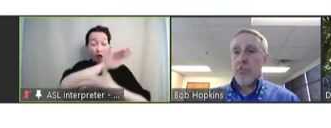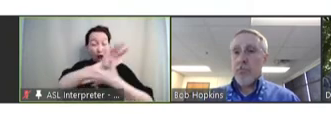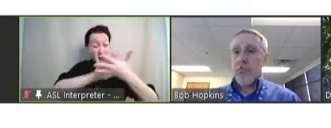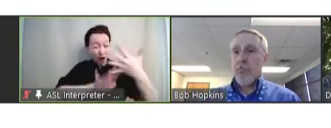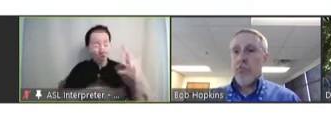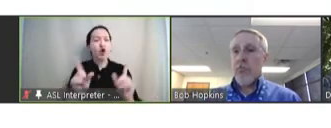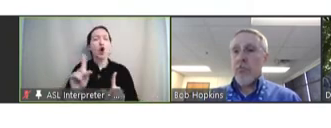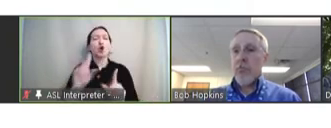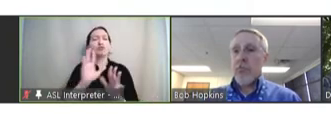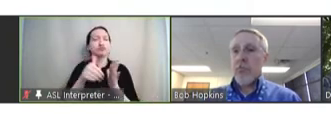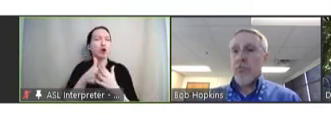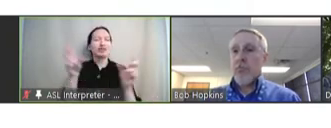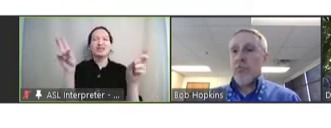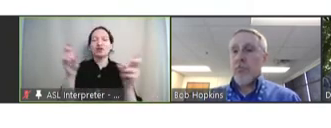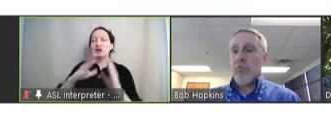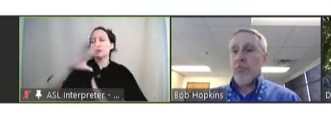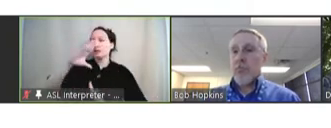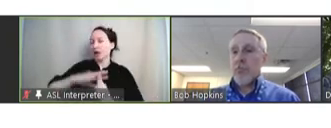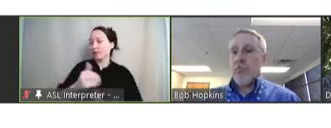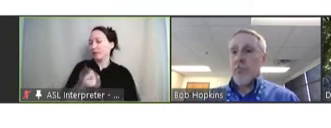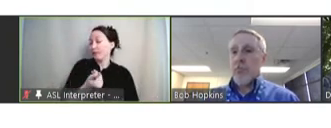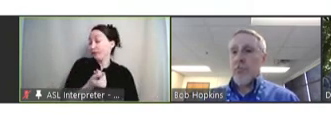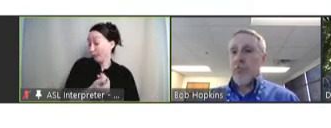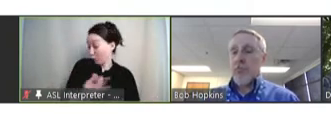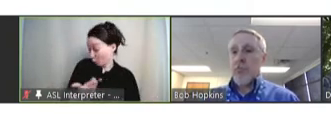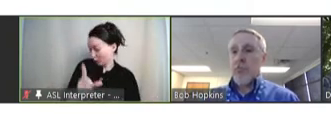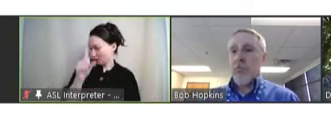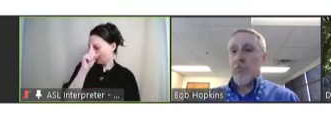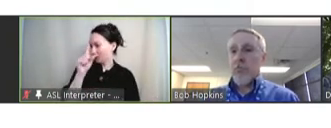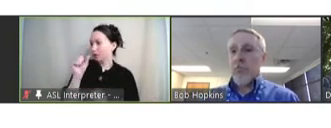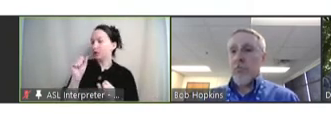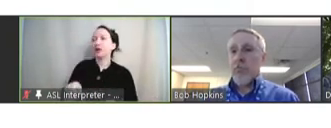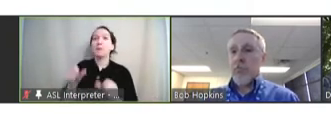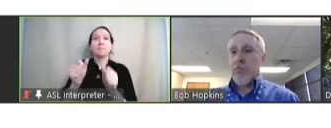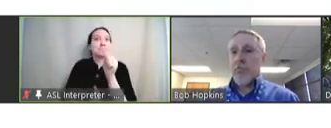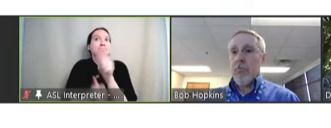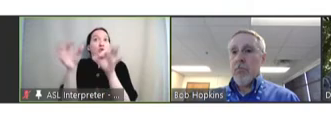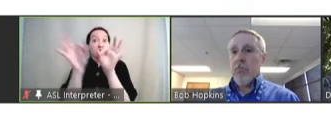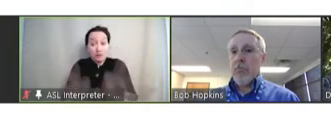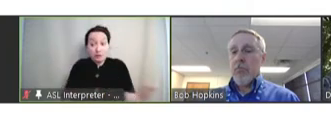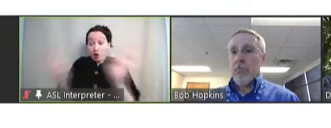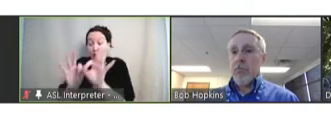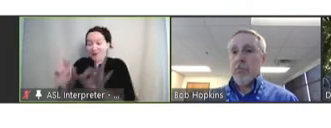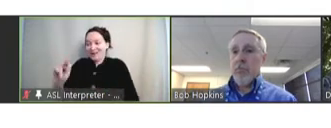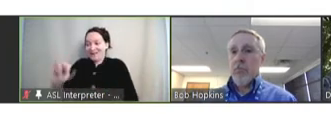top several that you think would be most critical for NVAC to have a voice in?